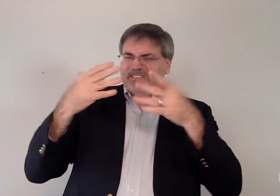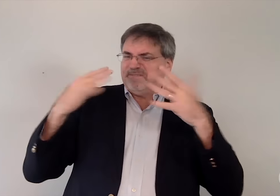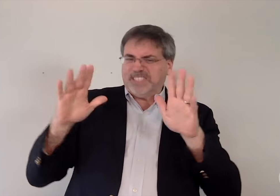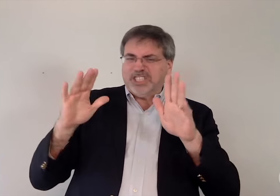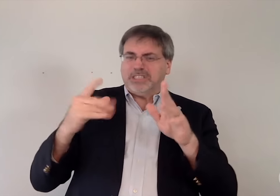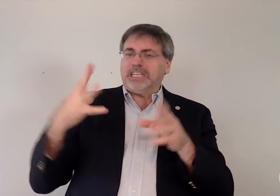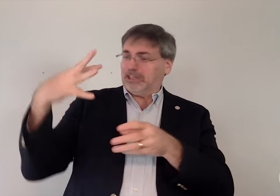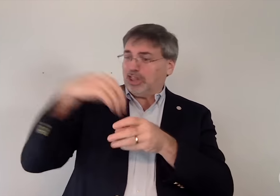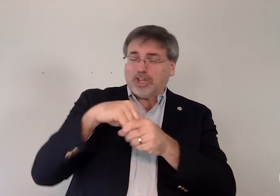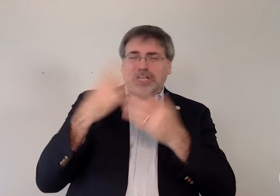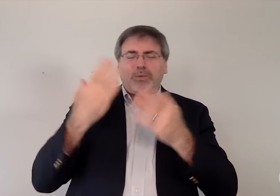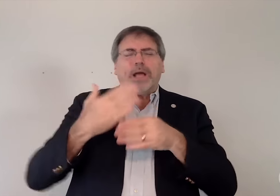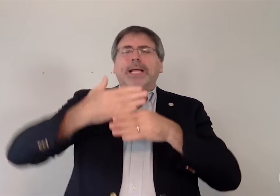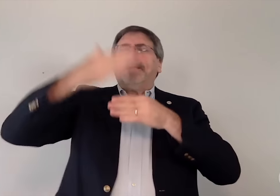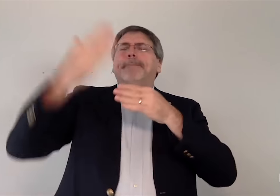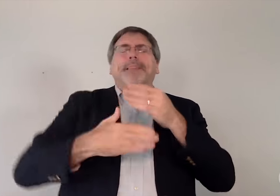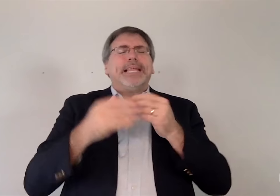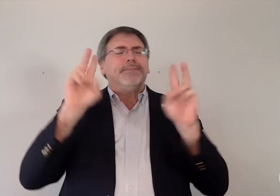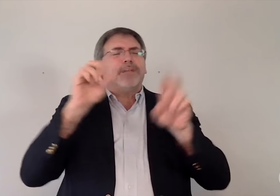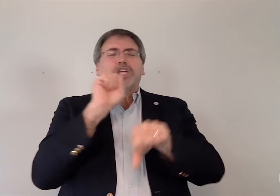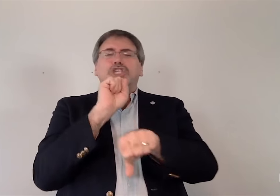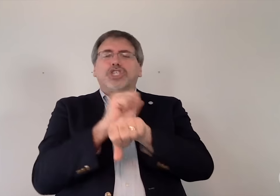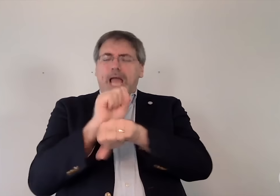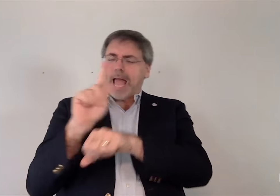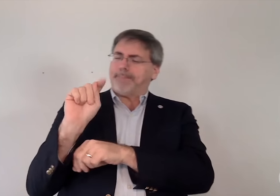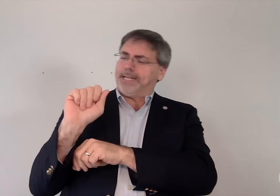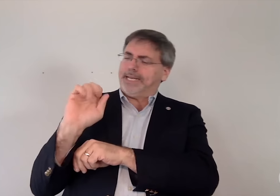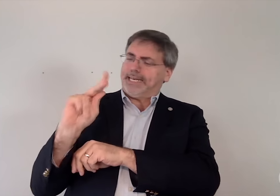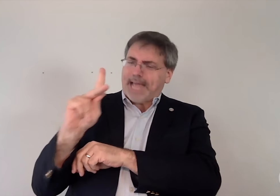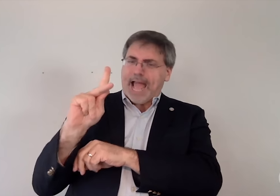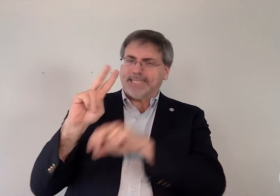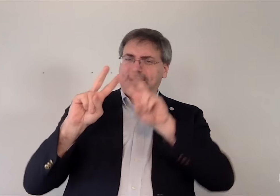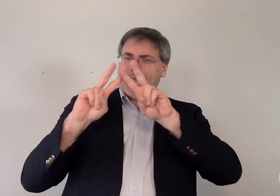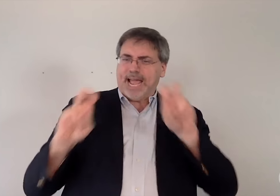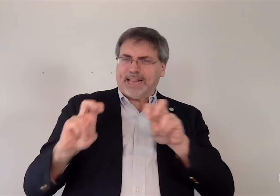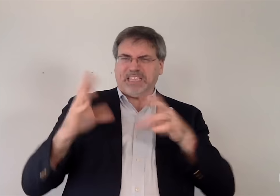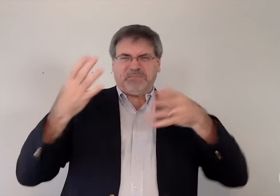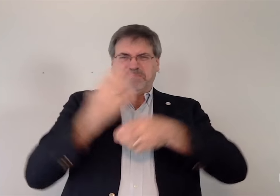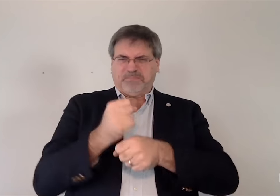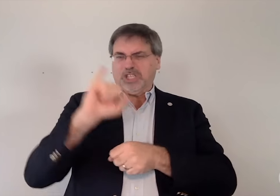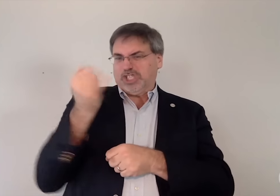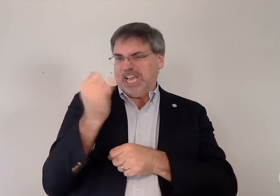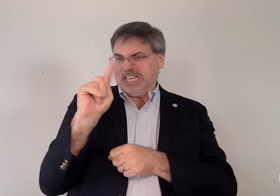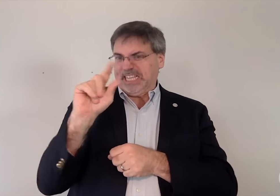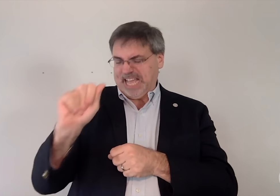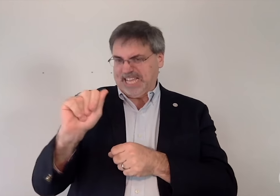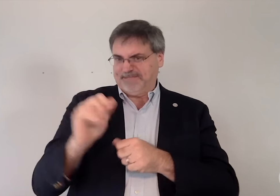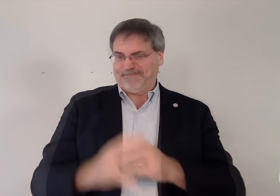including a completed Job Task Analysis (JTA).